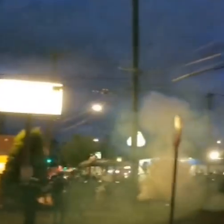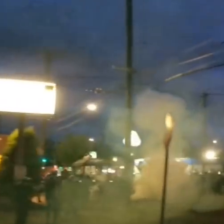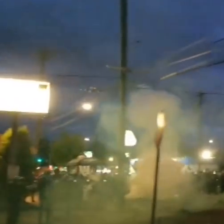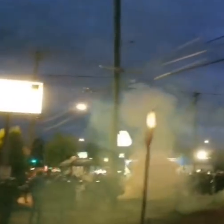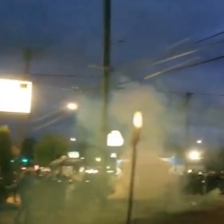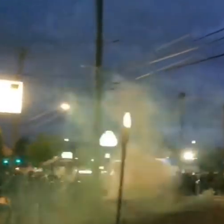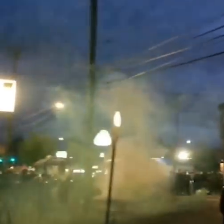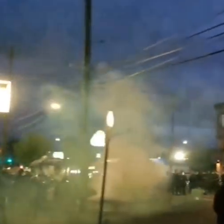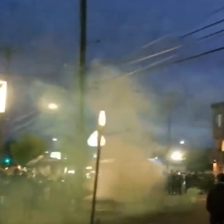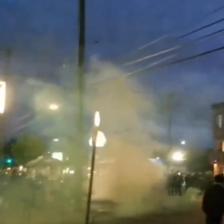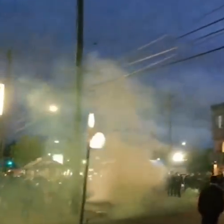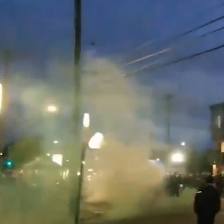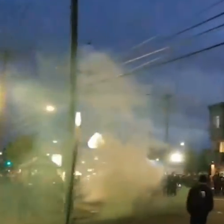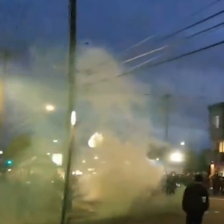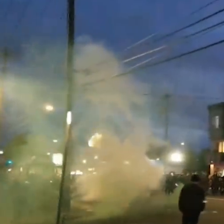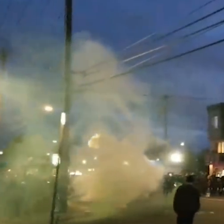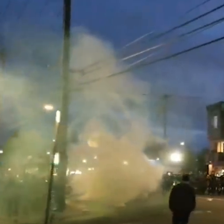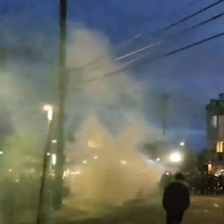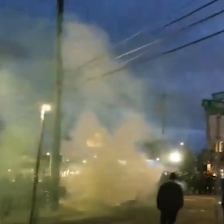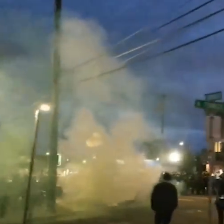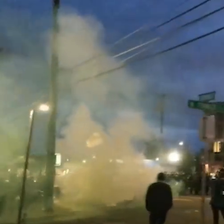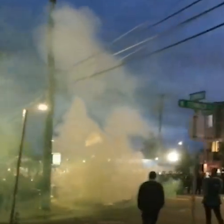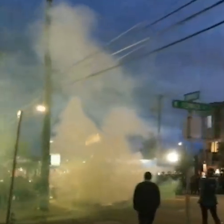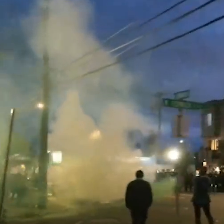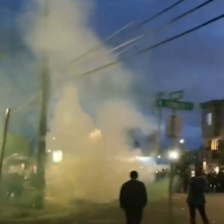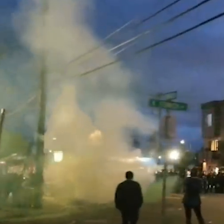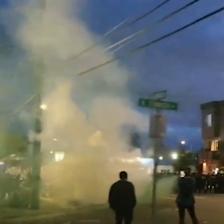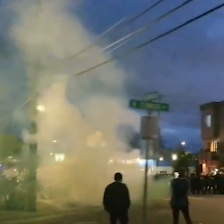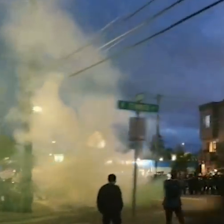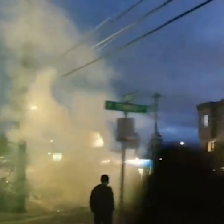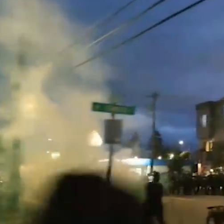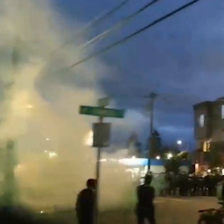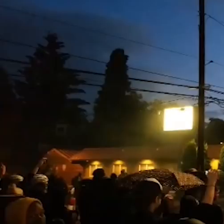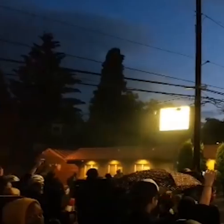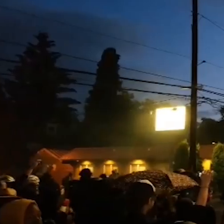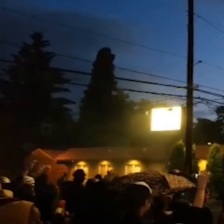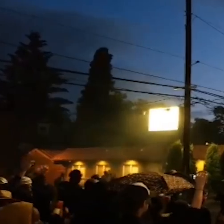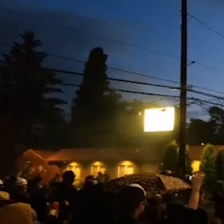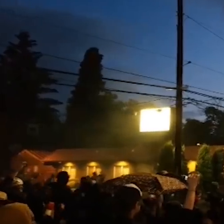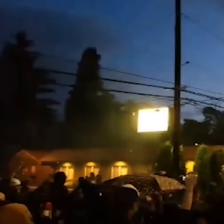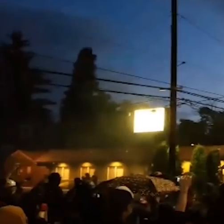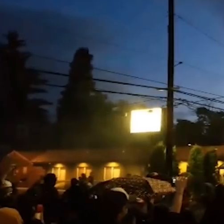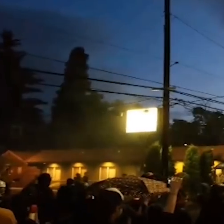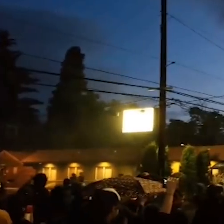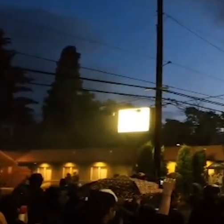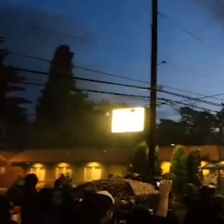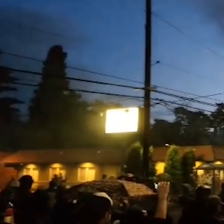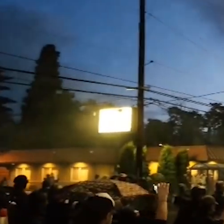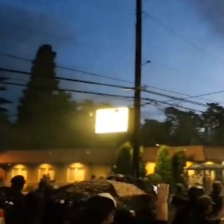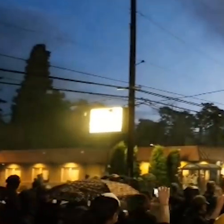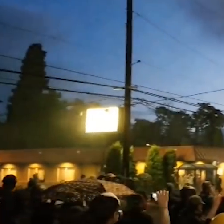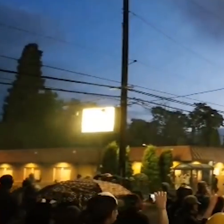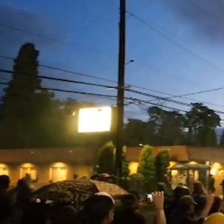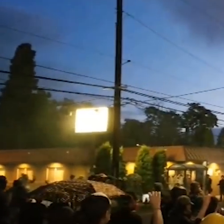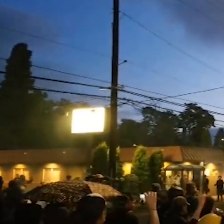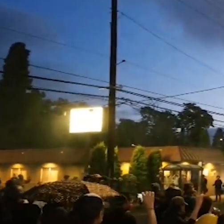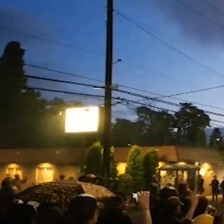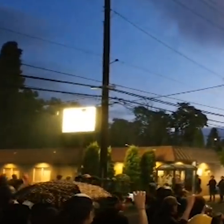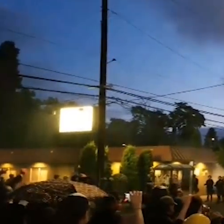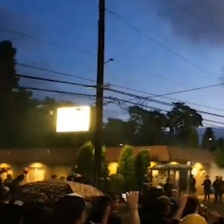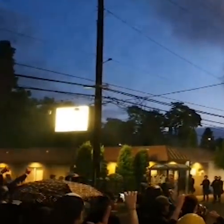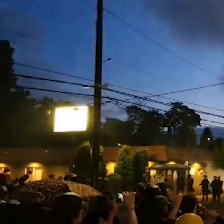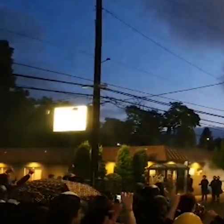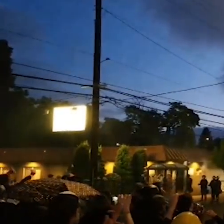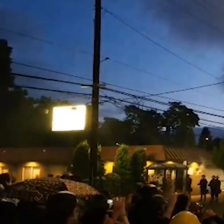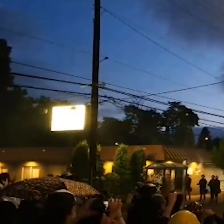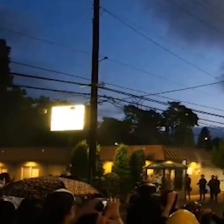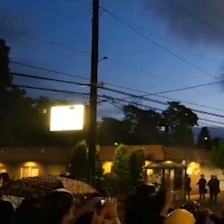See smoke being deployed by the crowd and at some points in this you'll see